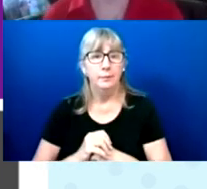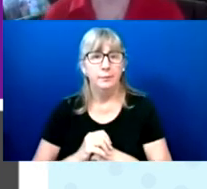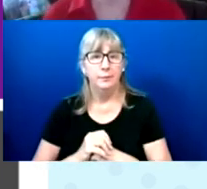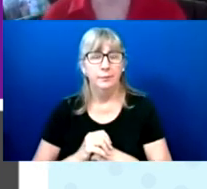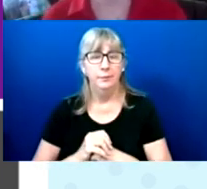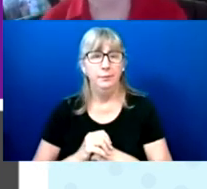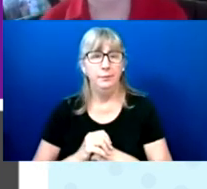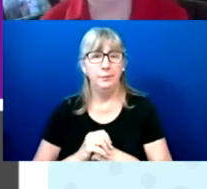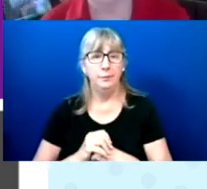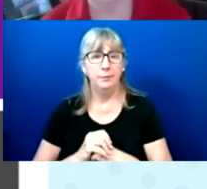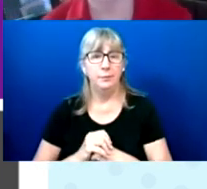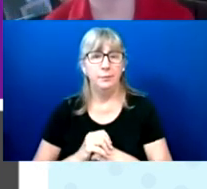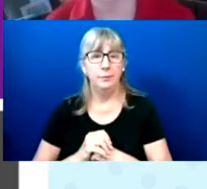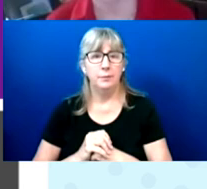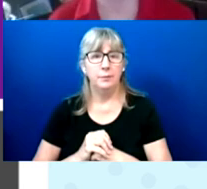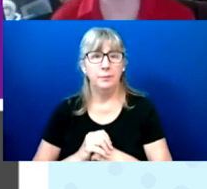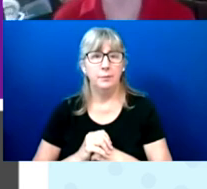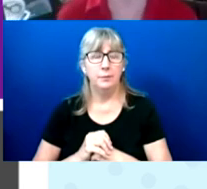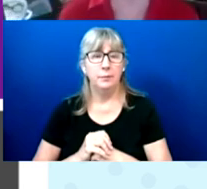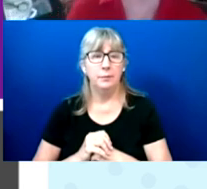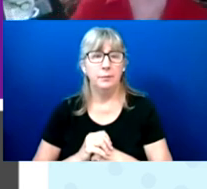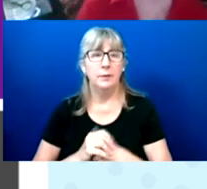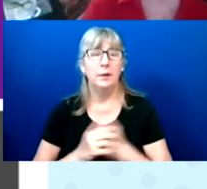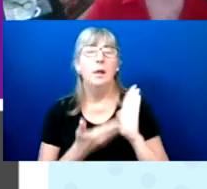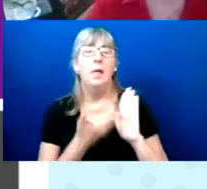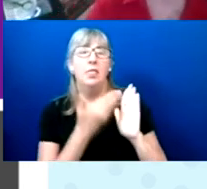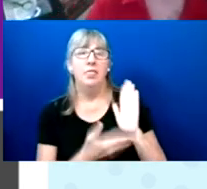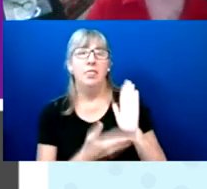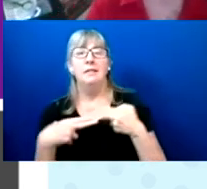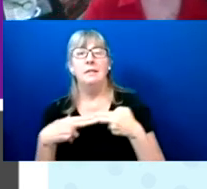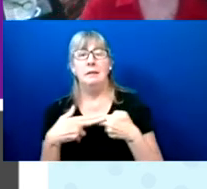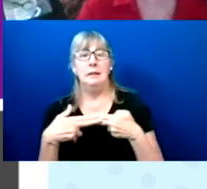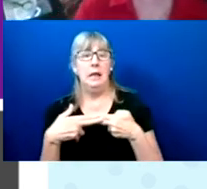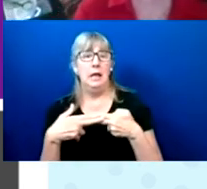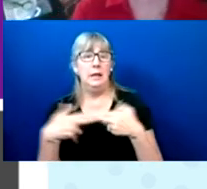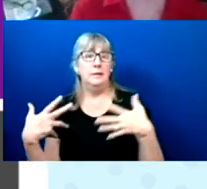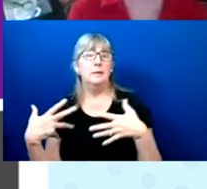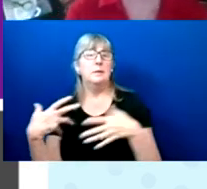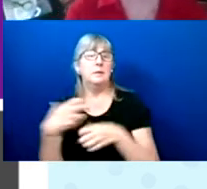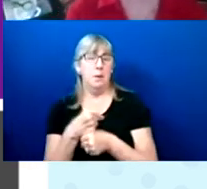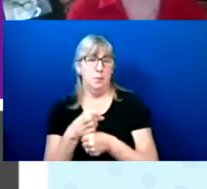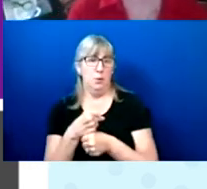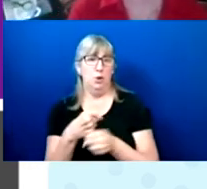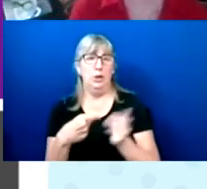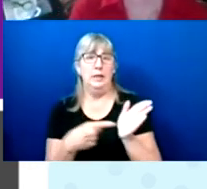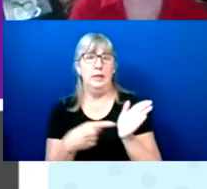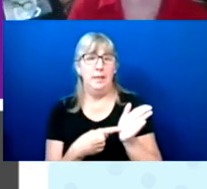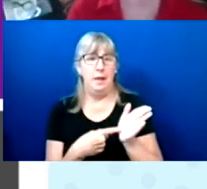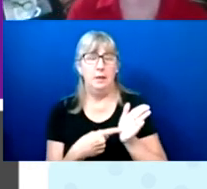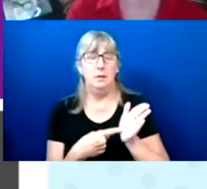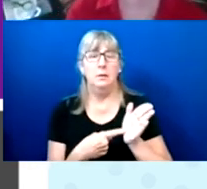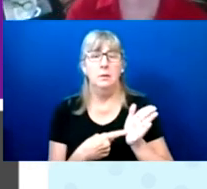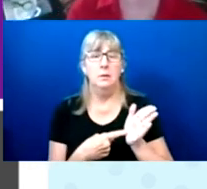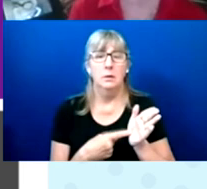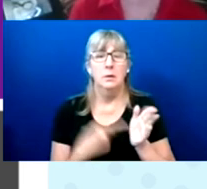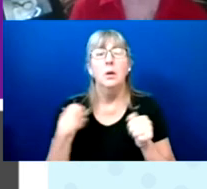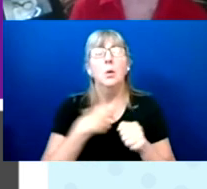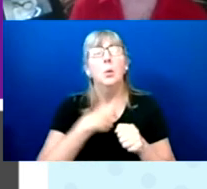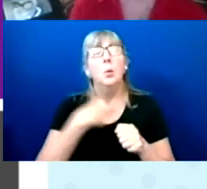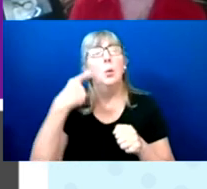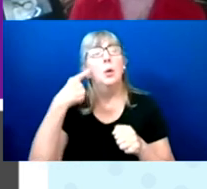This slide is a summary sheet that we think facilitates discussions.